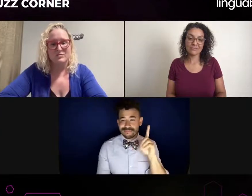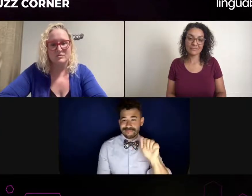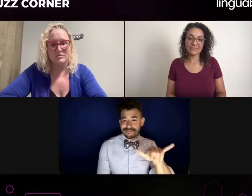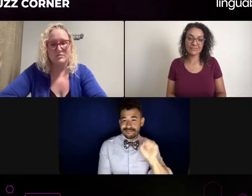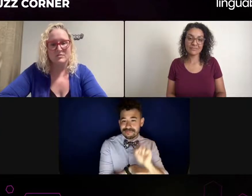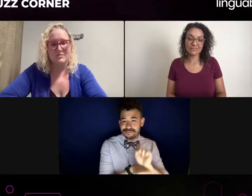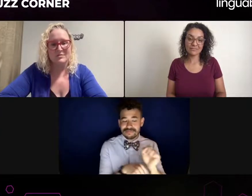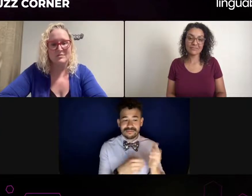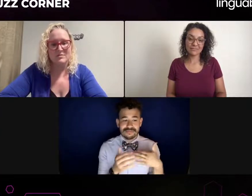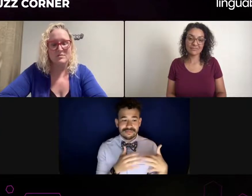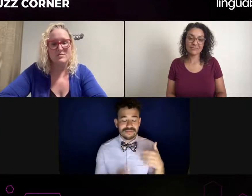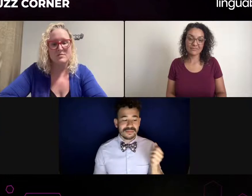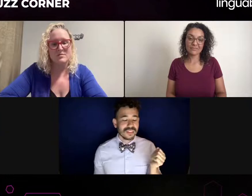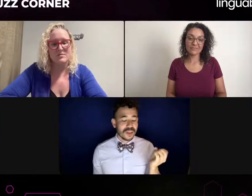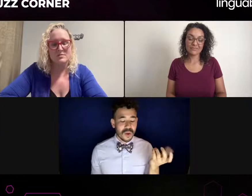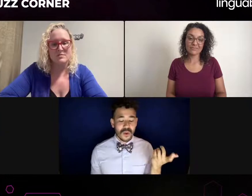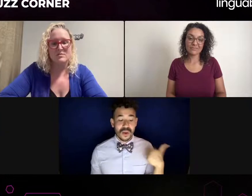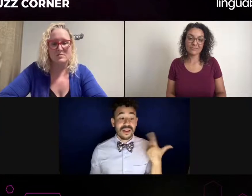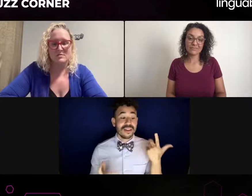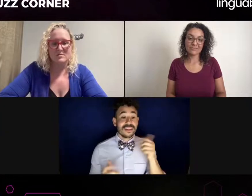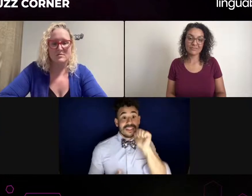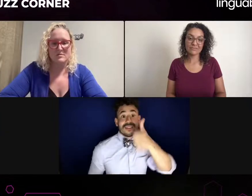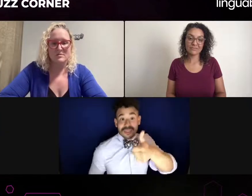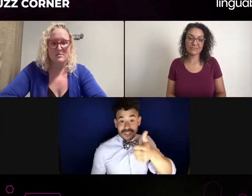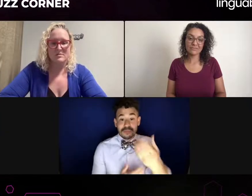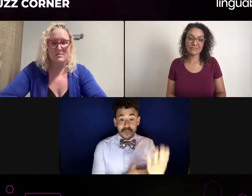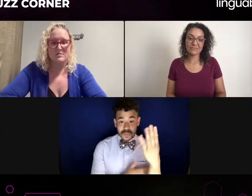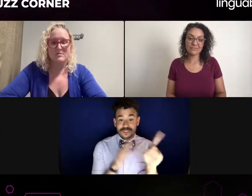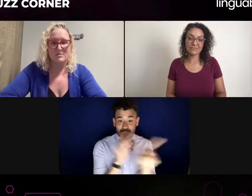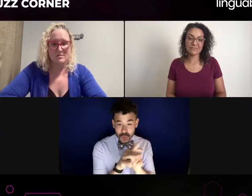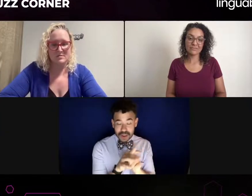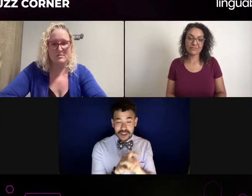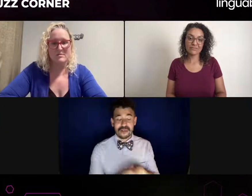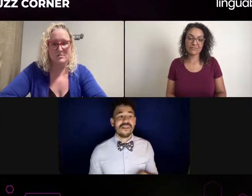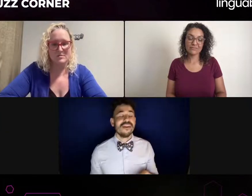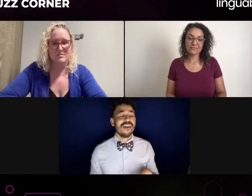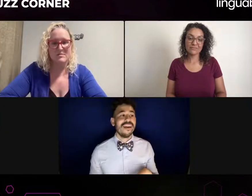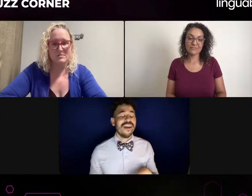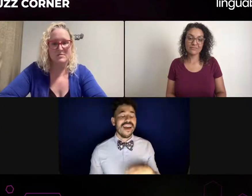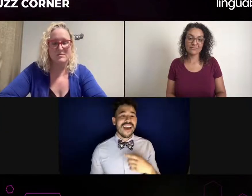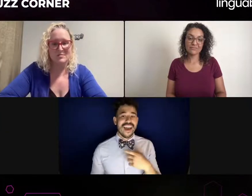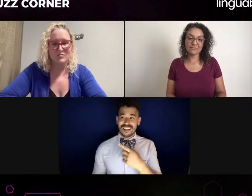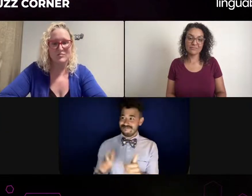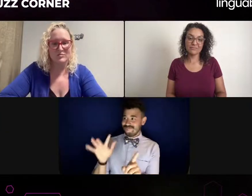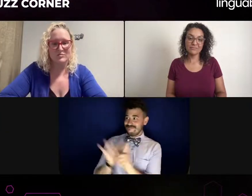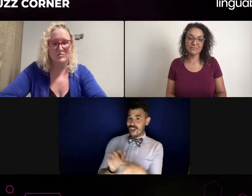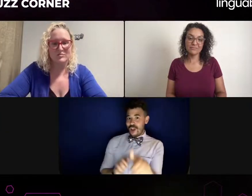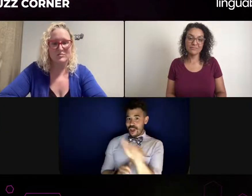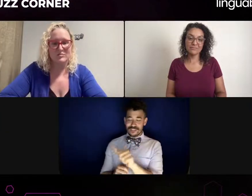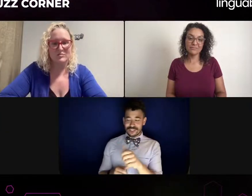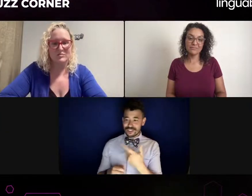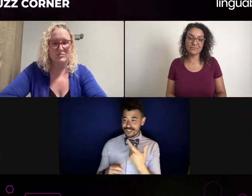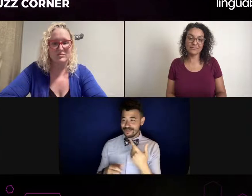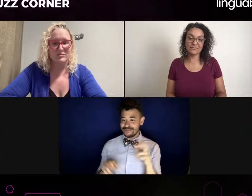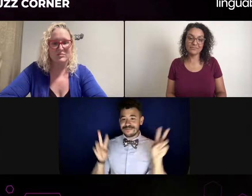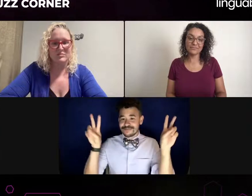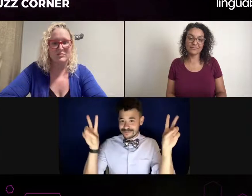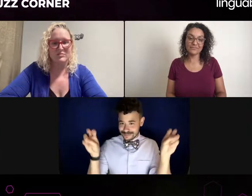will have maybe some information or maybe not a lot of information, but I'm just wondering,